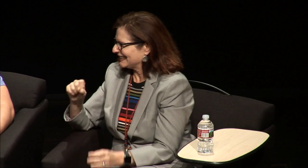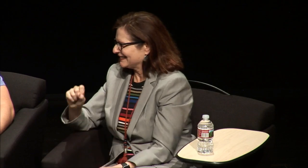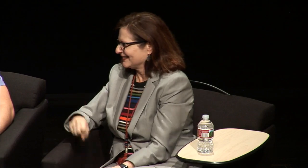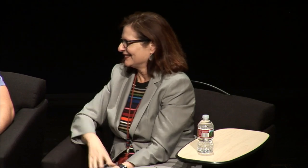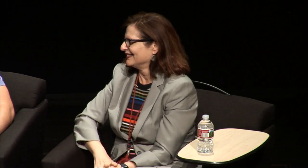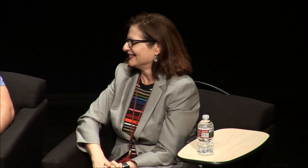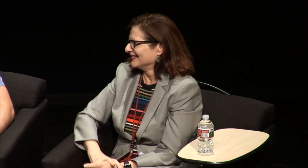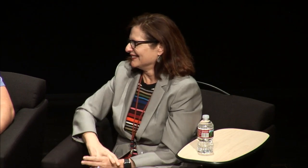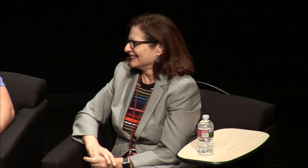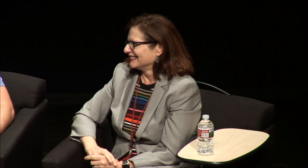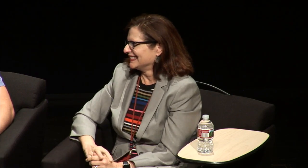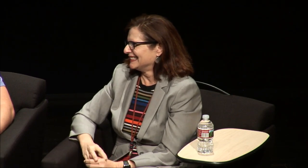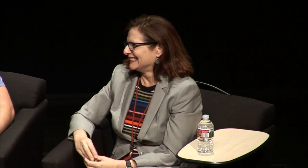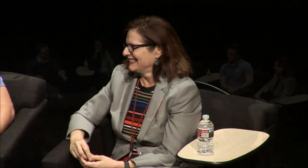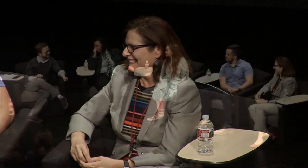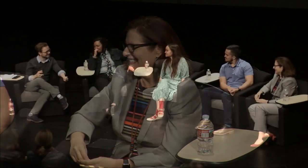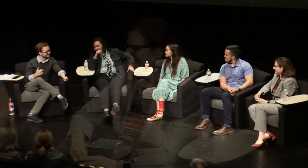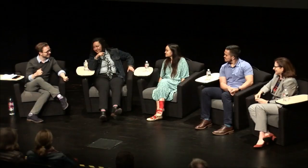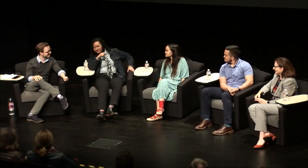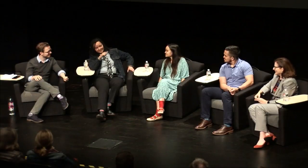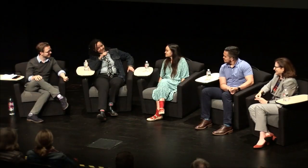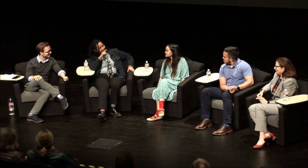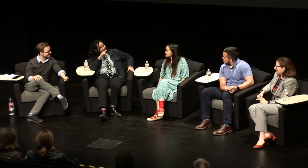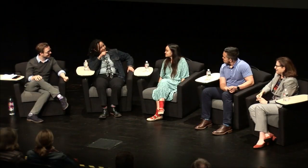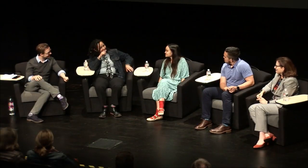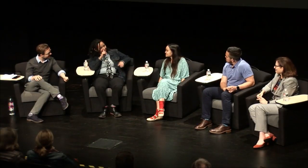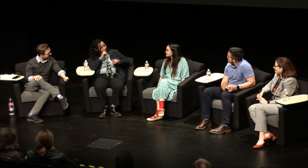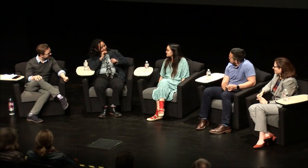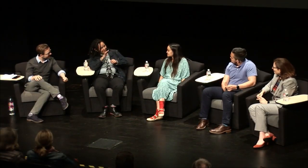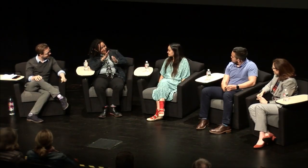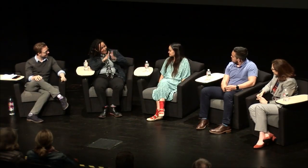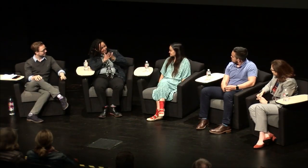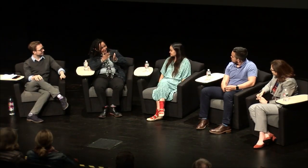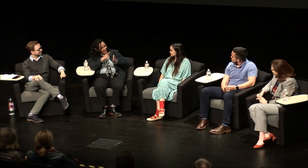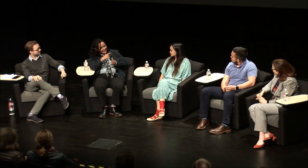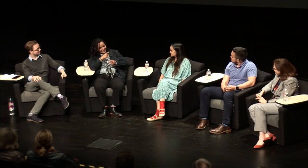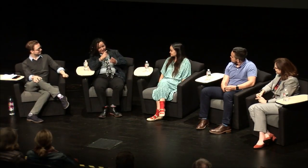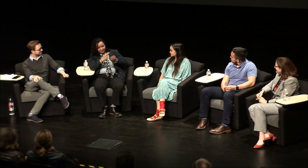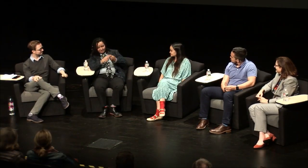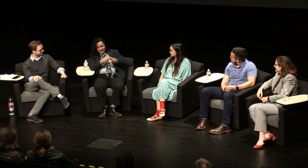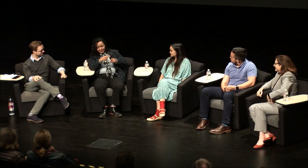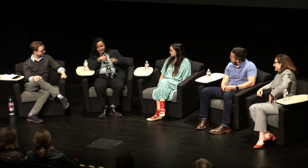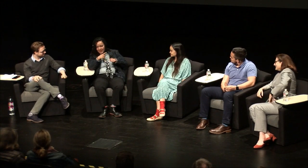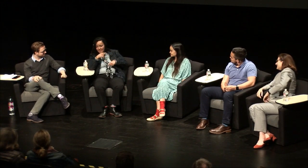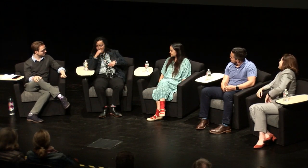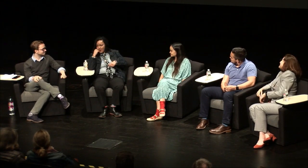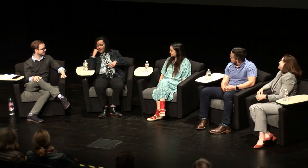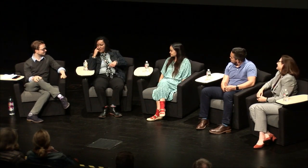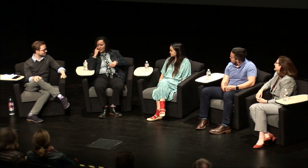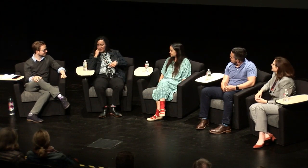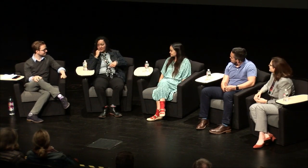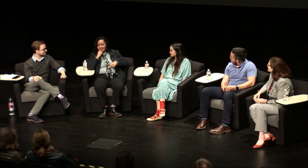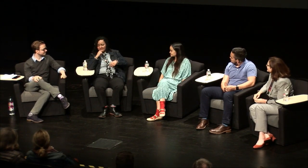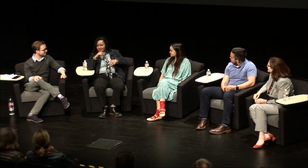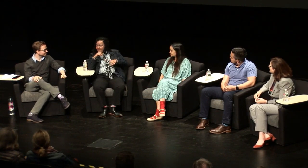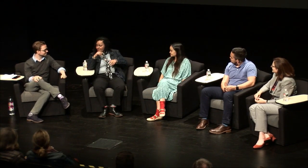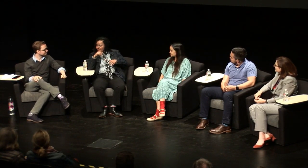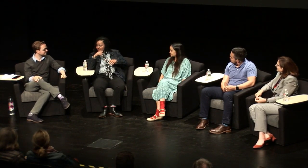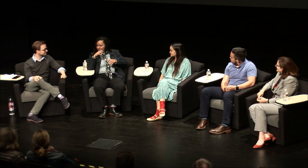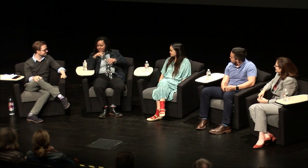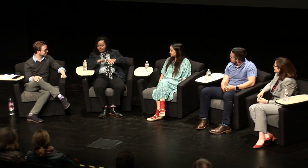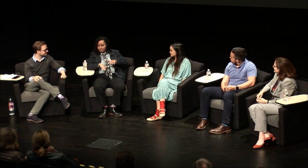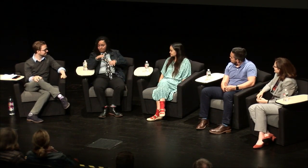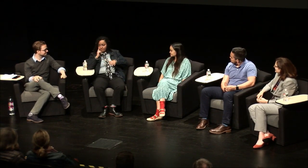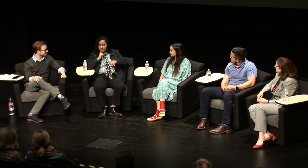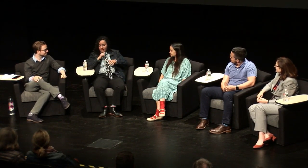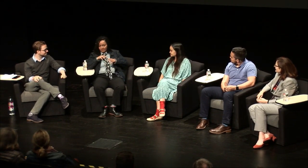dinner conversations about that. [Rezenet:] In one of your books you mentioned about